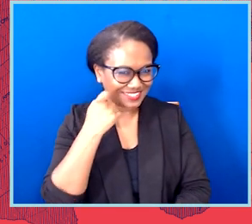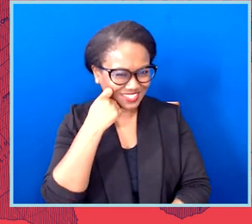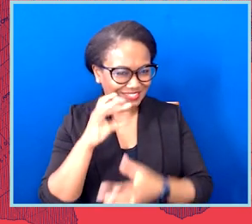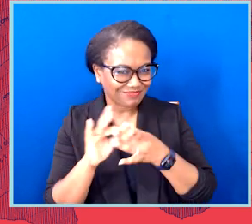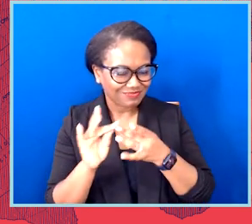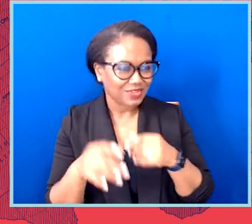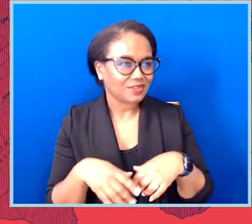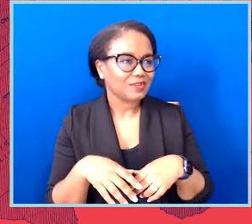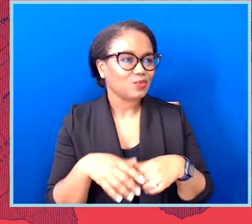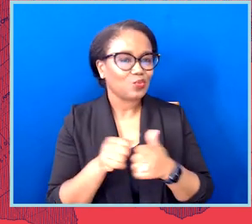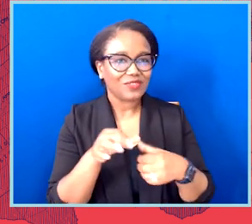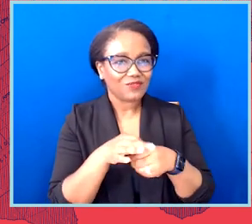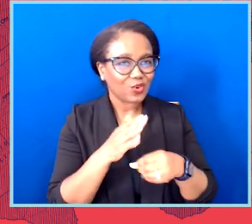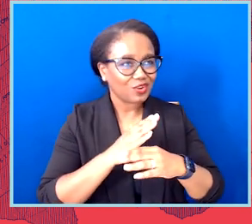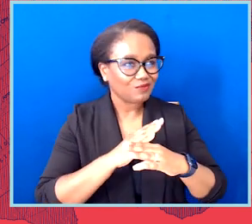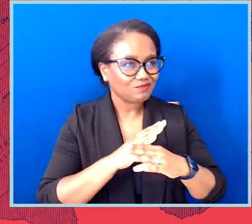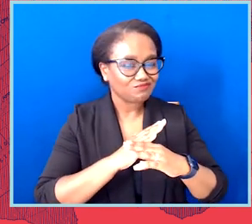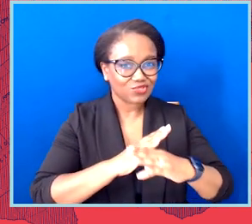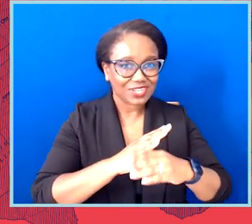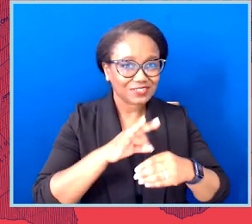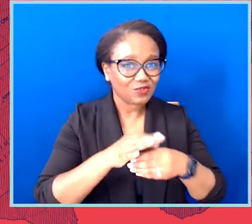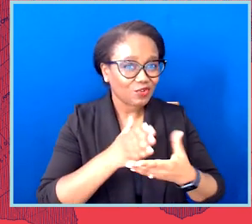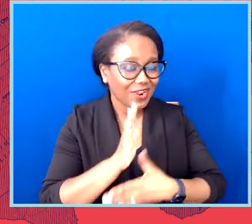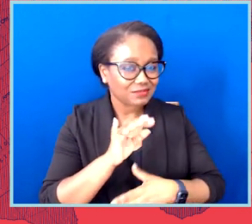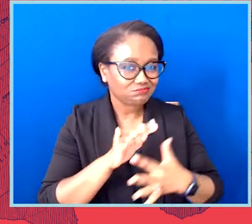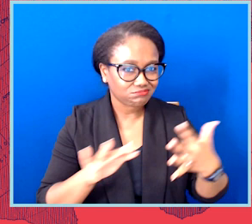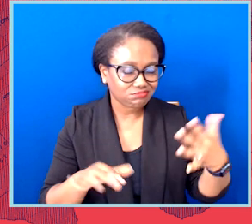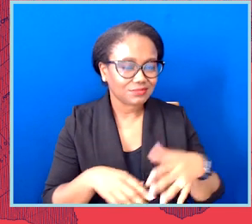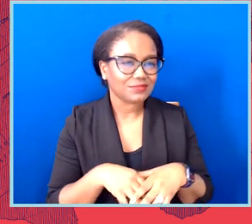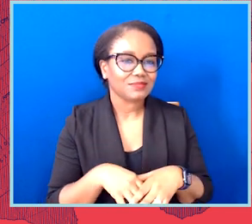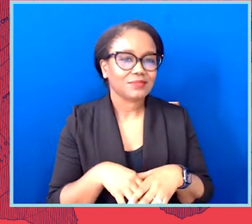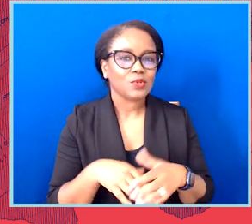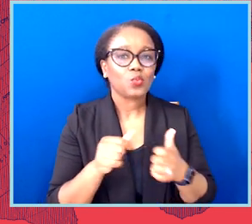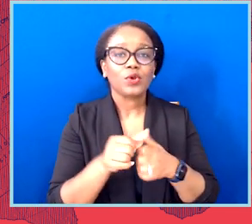When it comes to what we're doing in the courts, particularly in light of the Supreme Court's